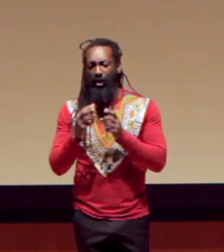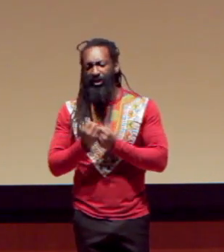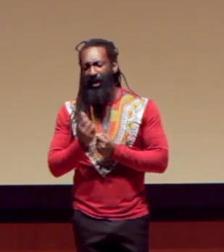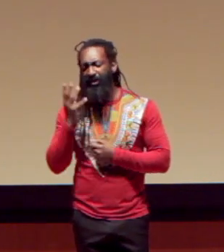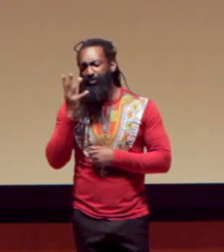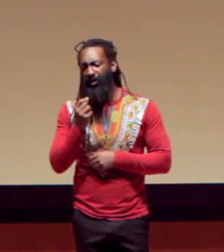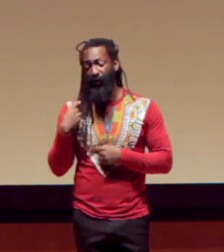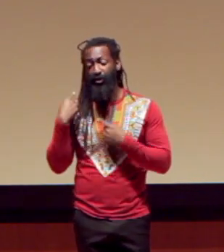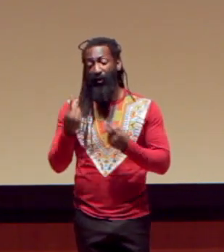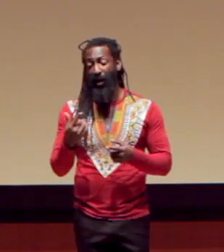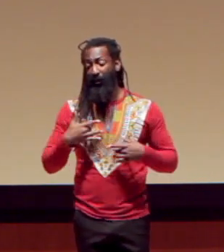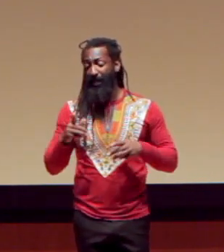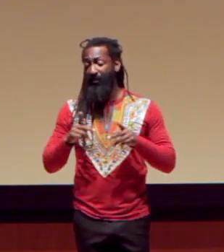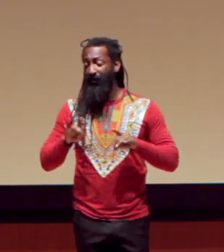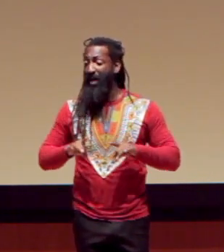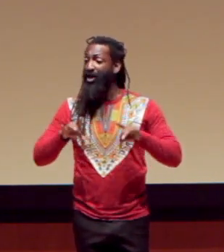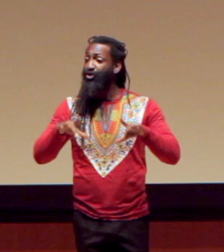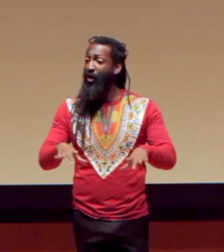I mean, there are different kinds of workshops that are beautiful.